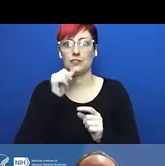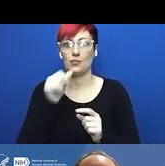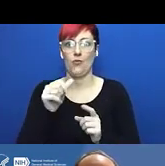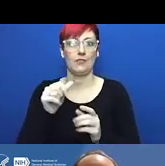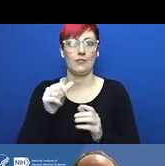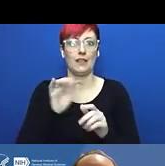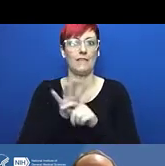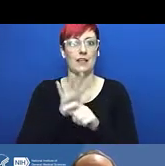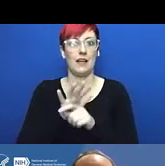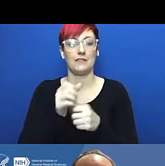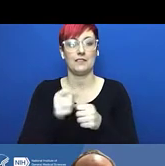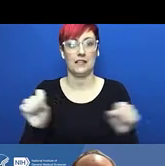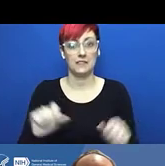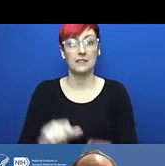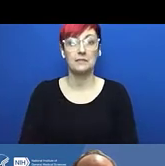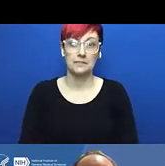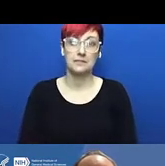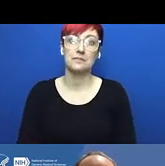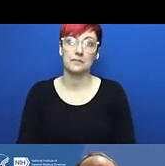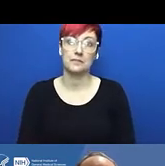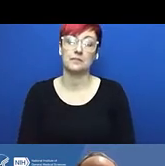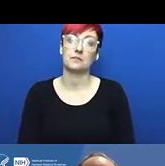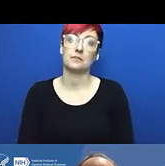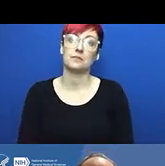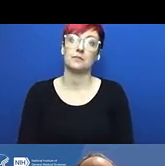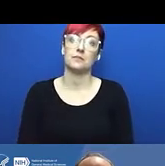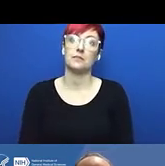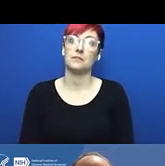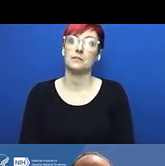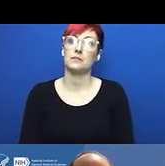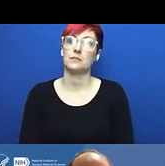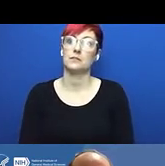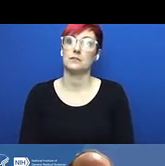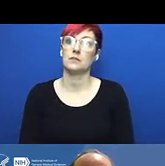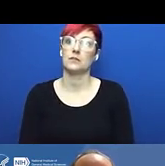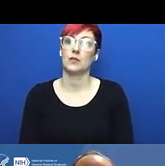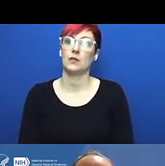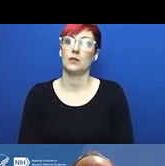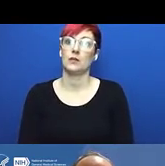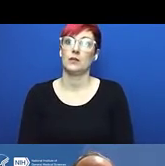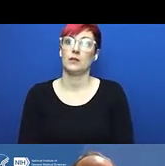So these are just unfortunately some examples of the tragedies that have happened over the past decade